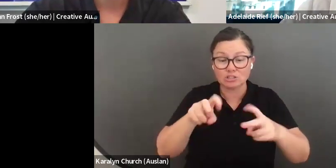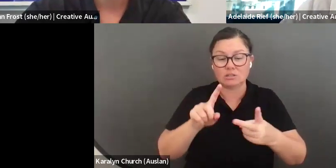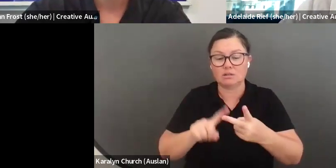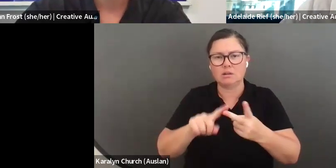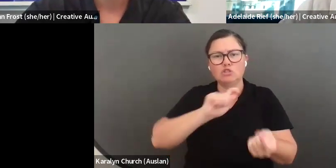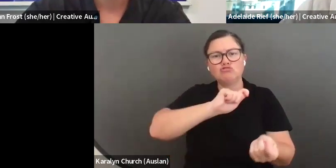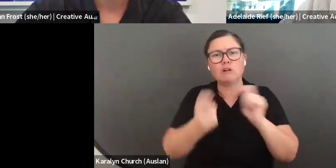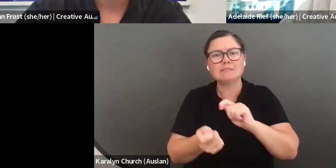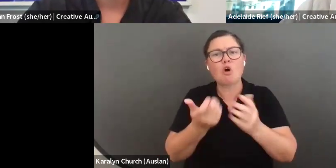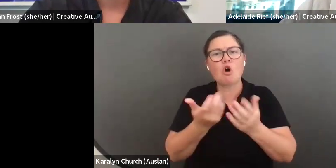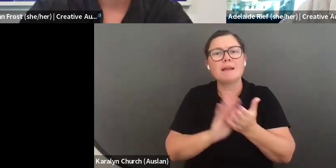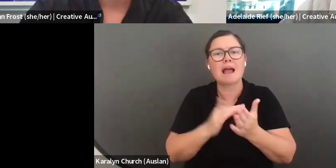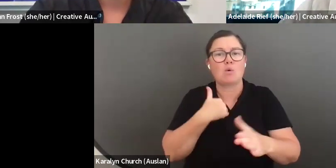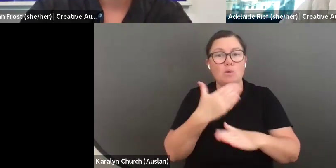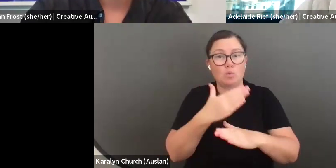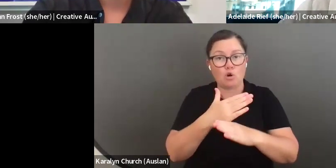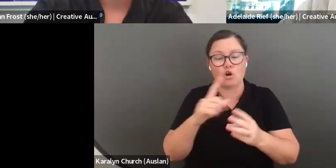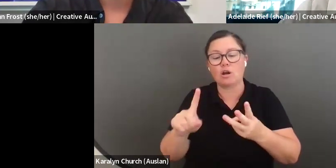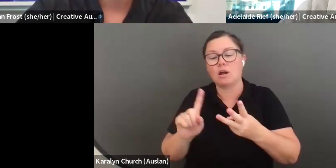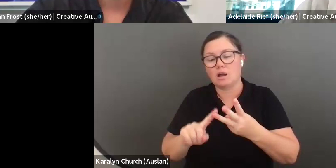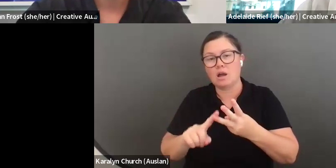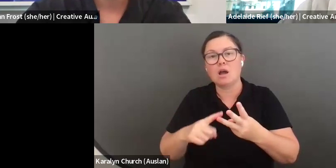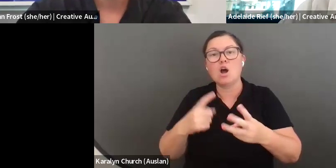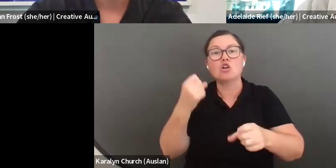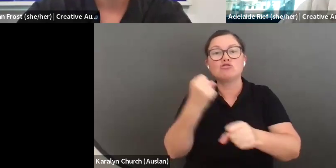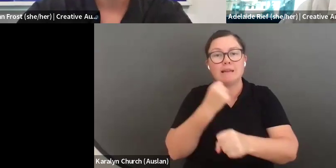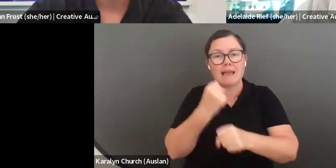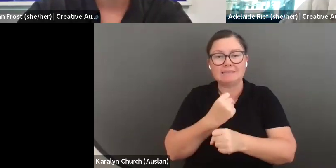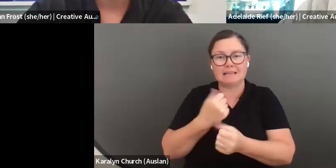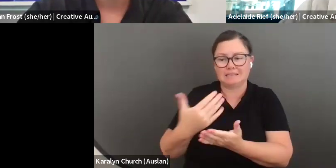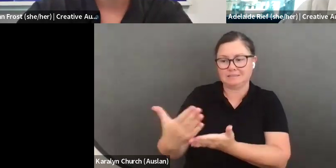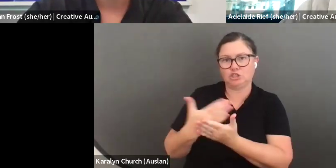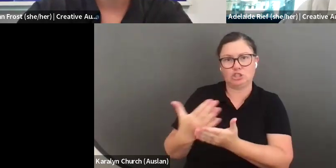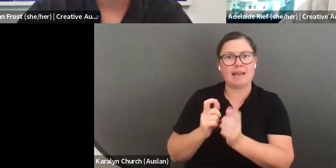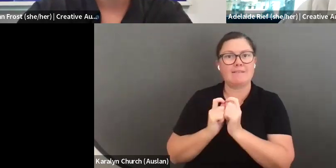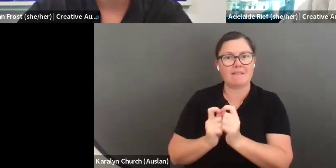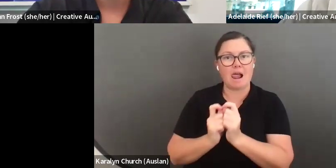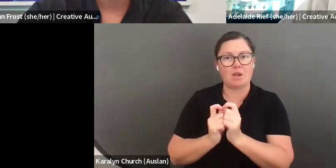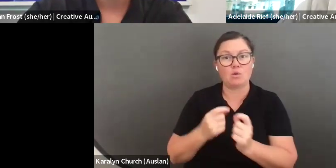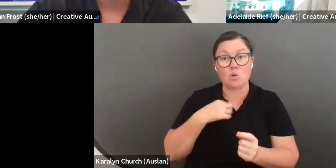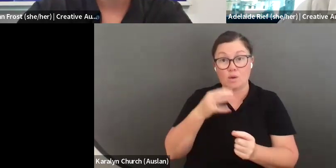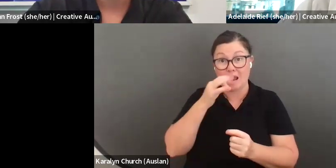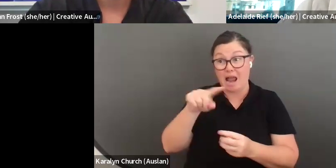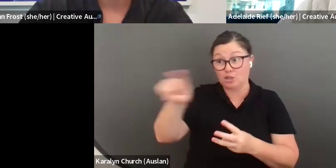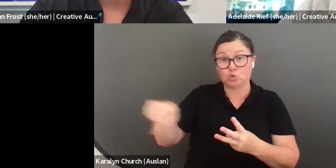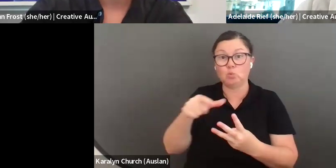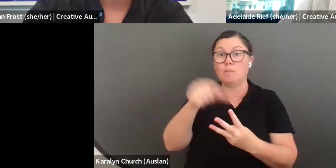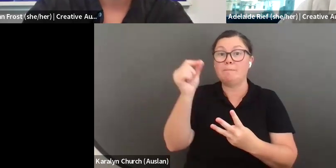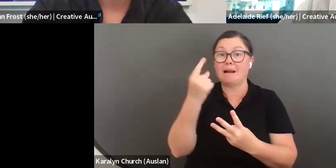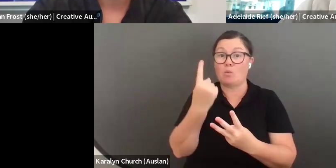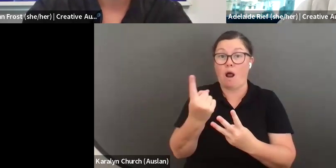we work. And creating shared value. We have asked you